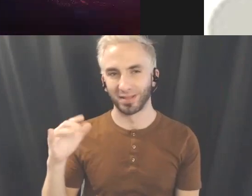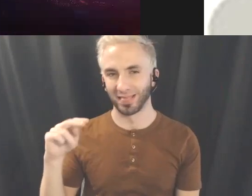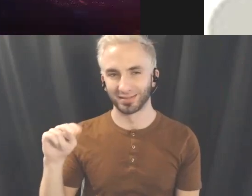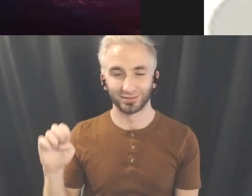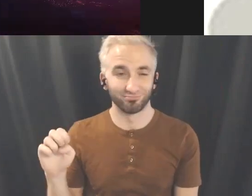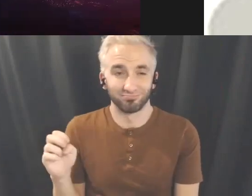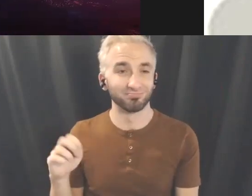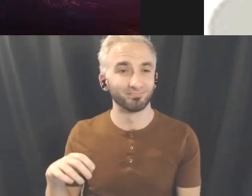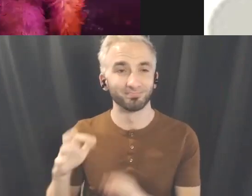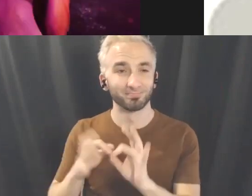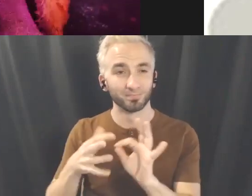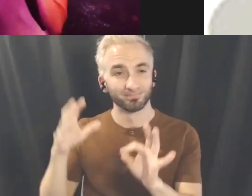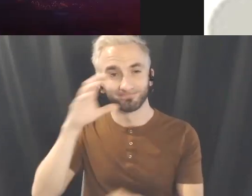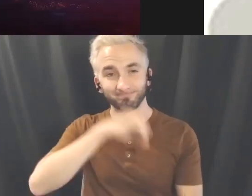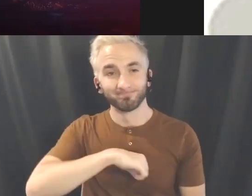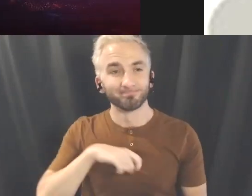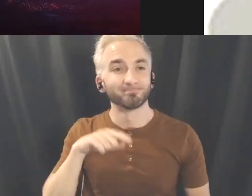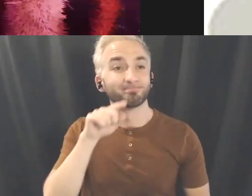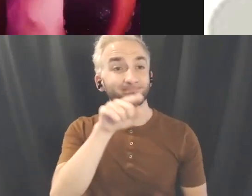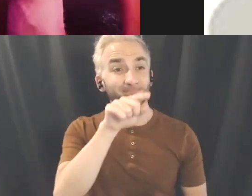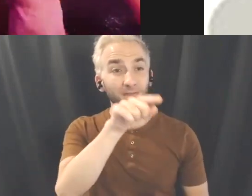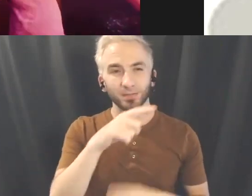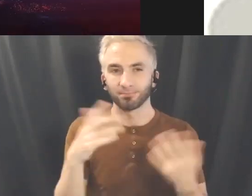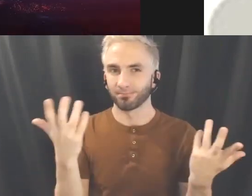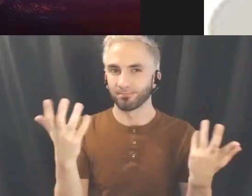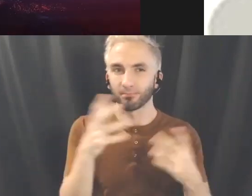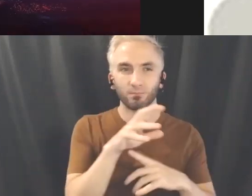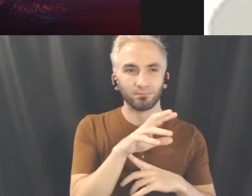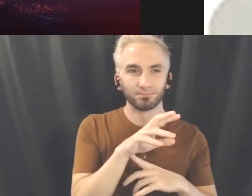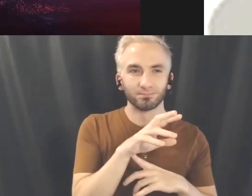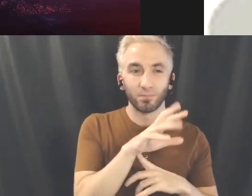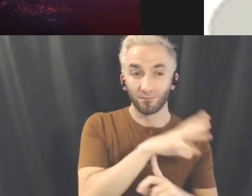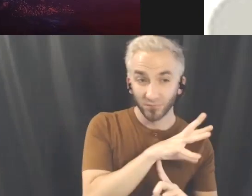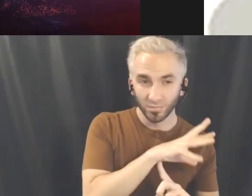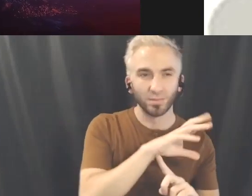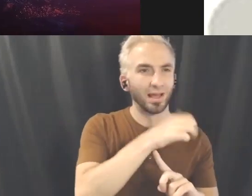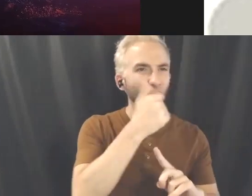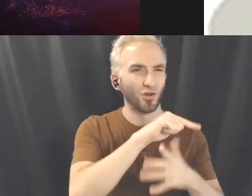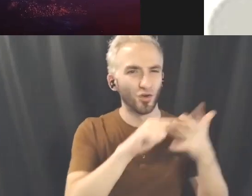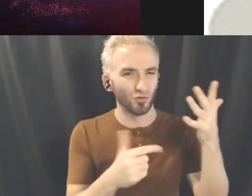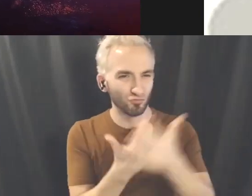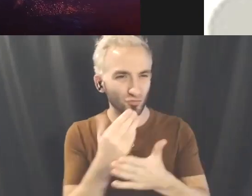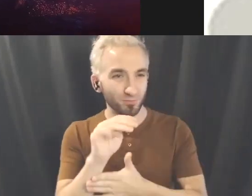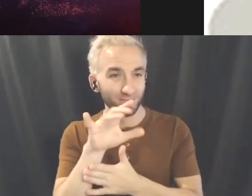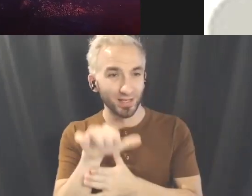So this is done through volumetric video filmmaking, it's another technology that I'm often kind of exploring using game engines.